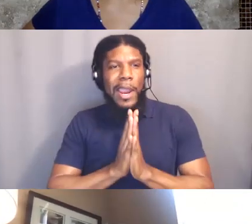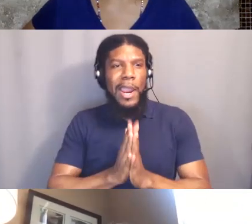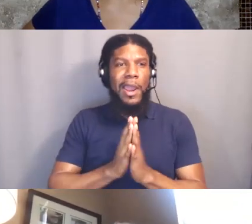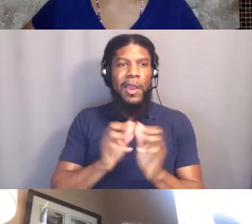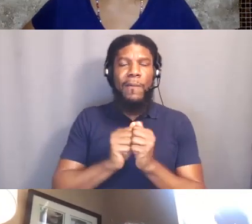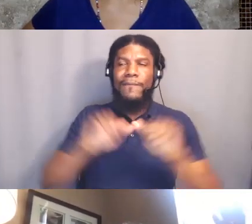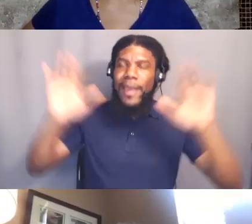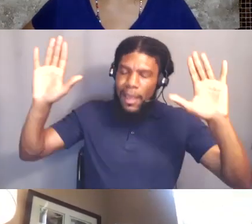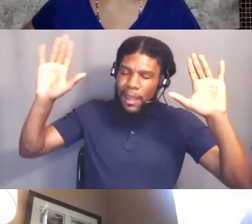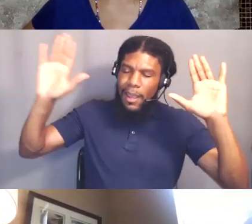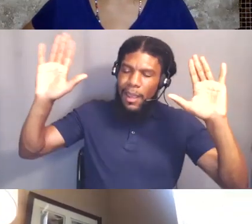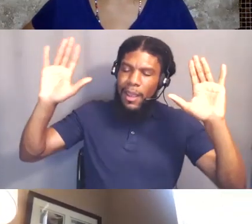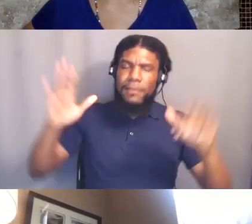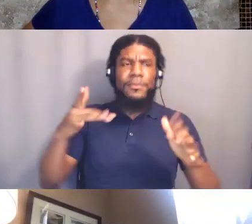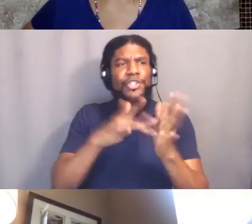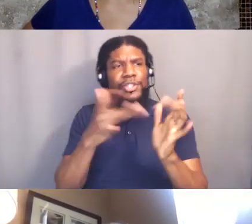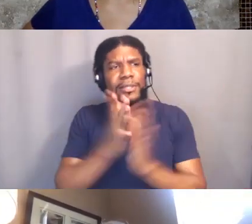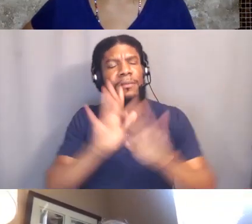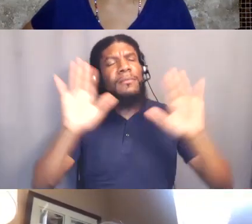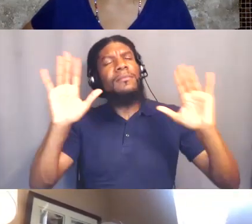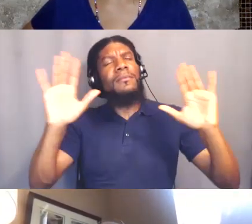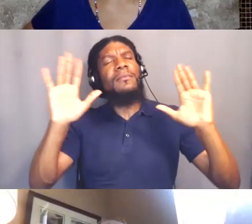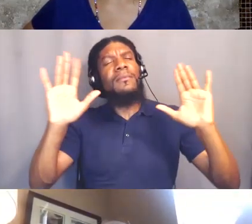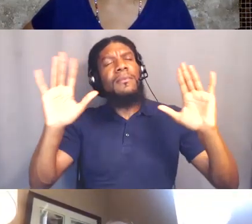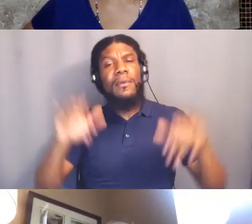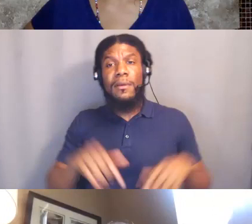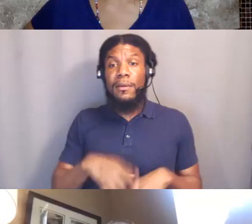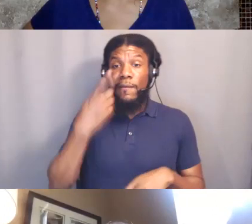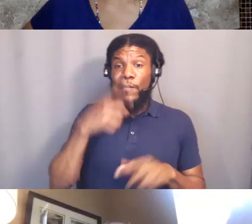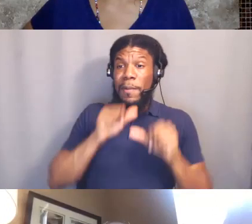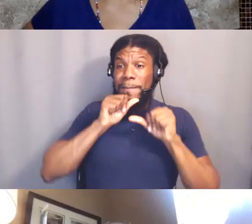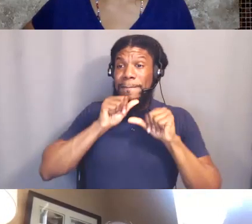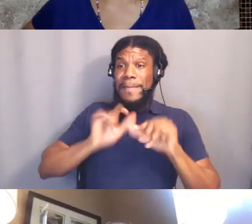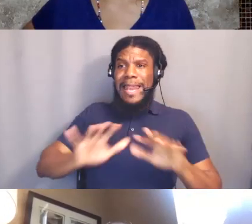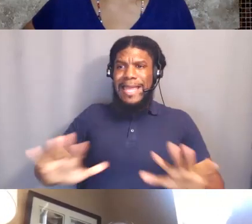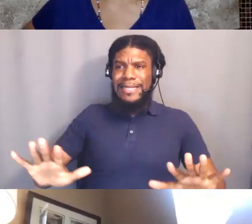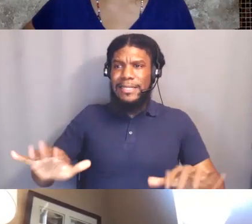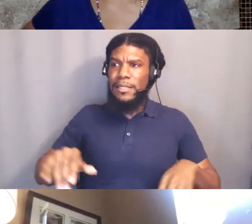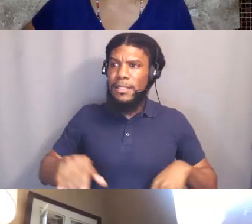and calling on Jesus to bless what they were doing. [Dr. Abdullah] Right.